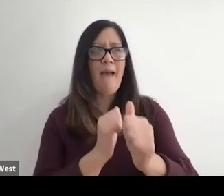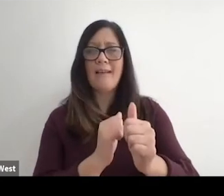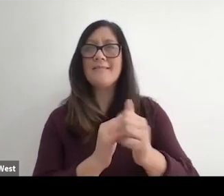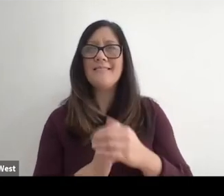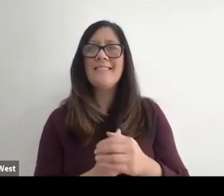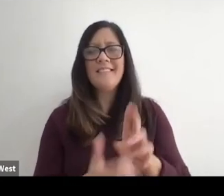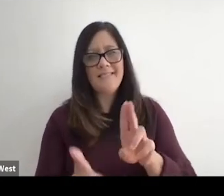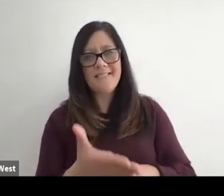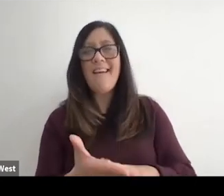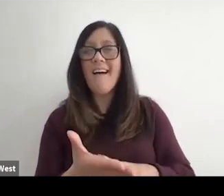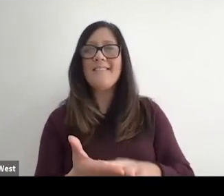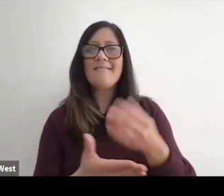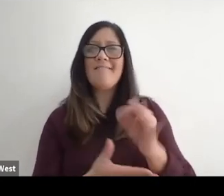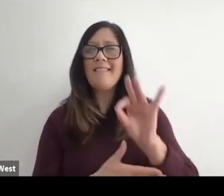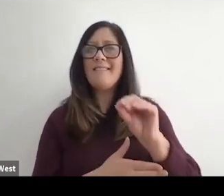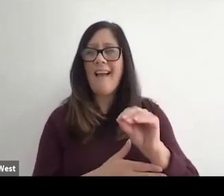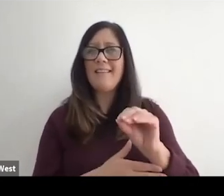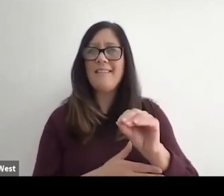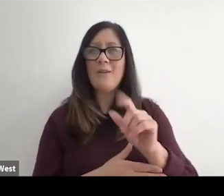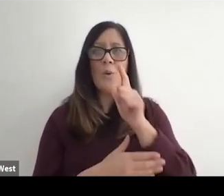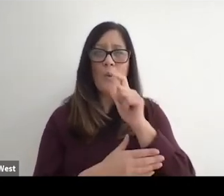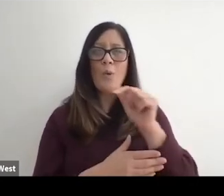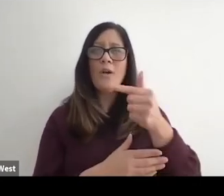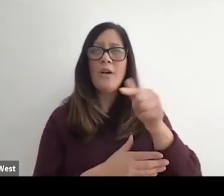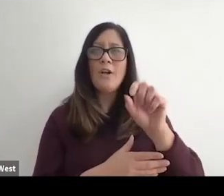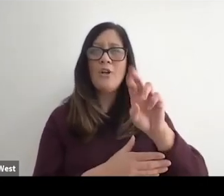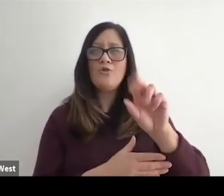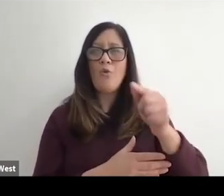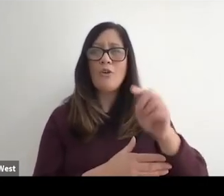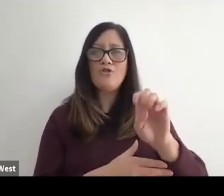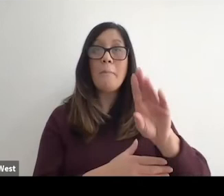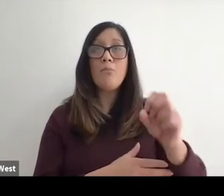It was signed into law in the night in 1990 by George HW Bush,